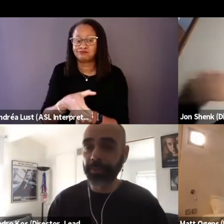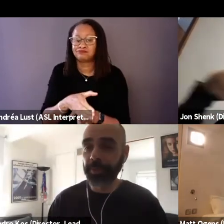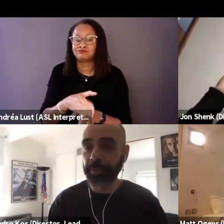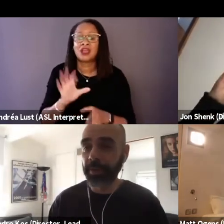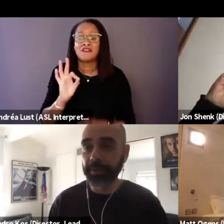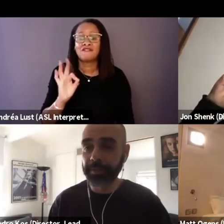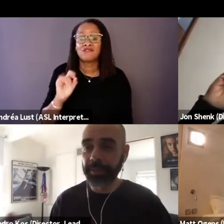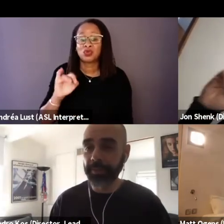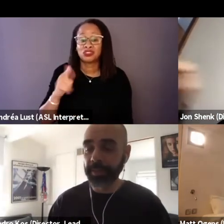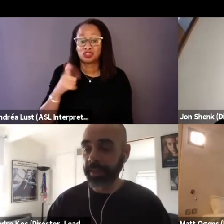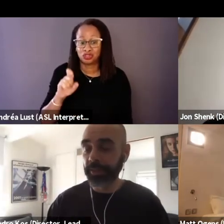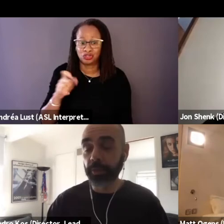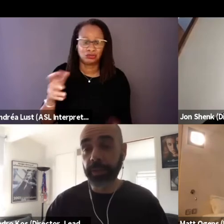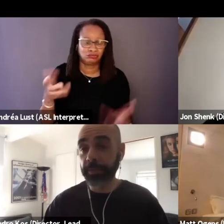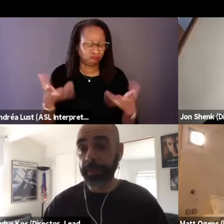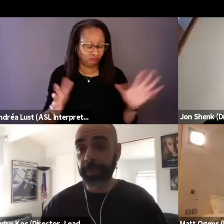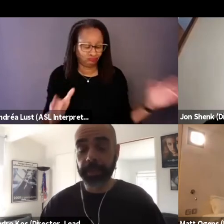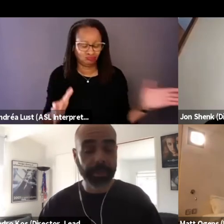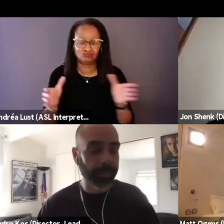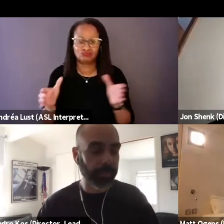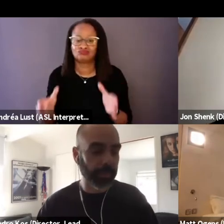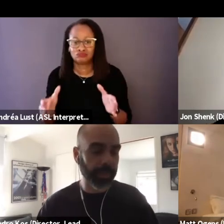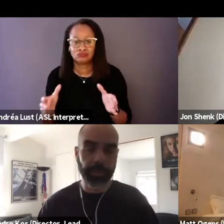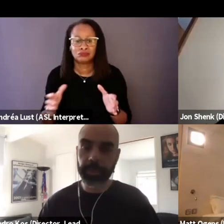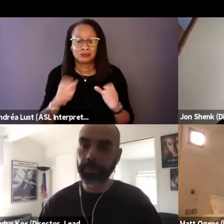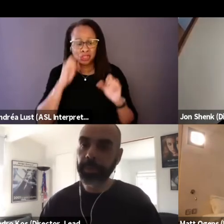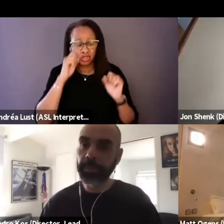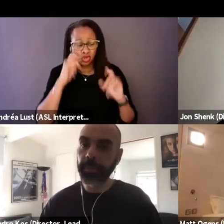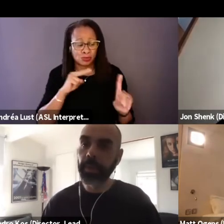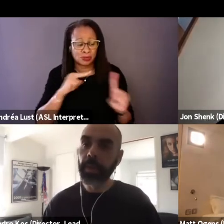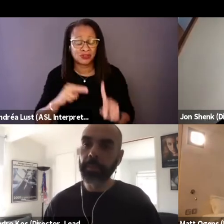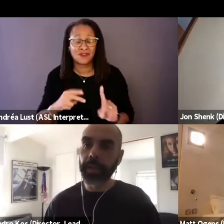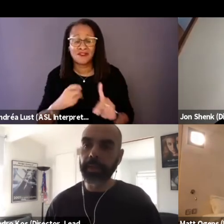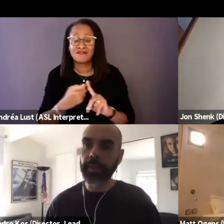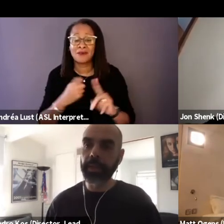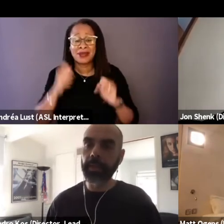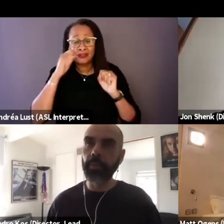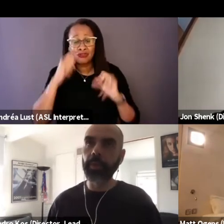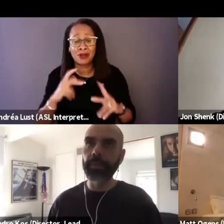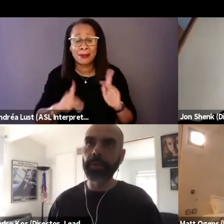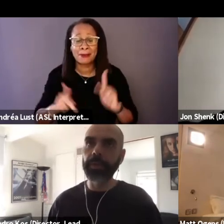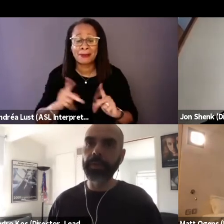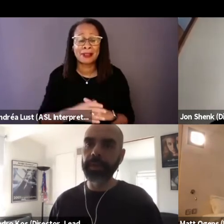from all extraordinary perspectives from incredible people. But I think it was one of the things